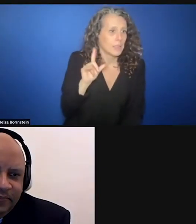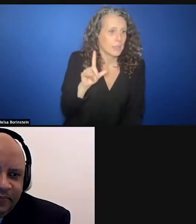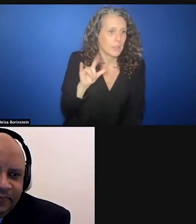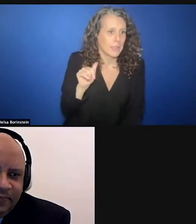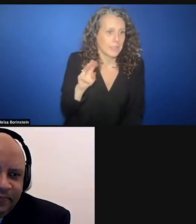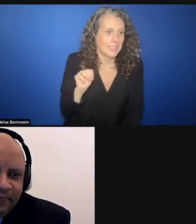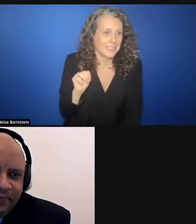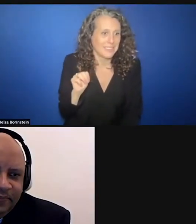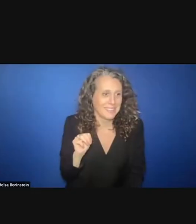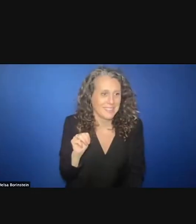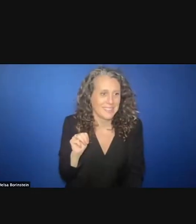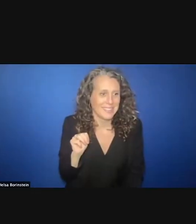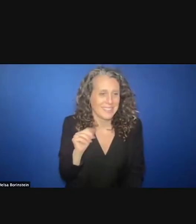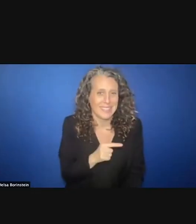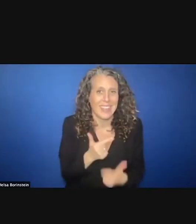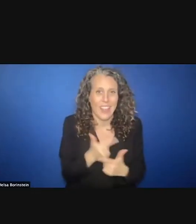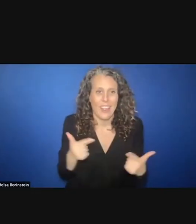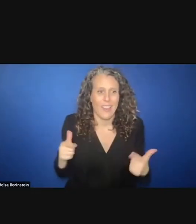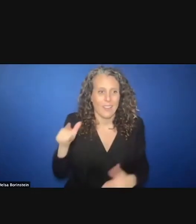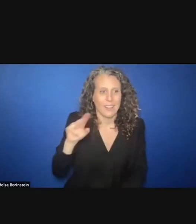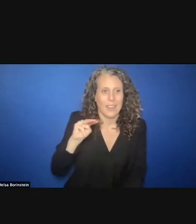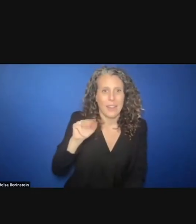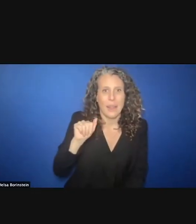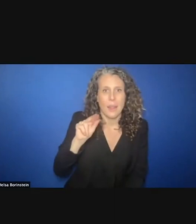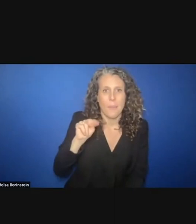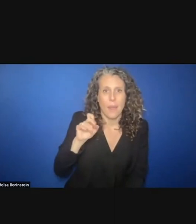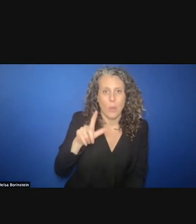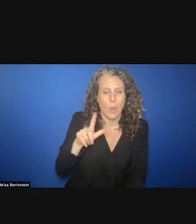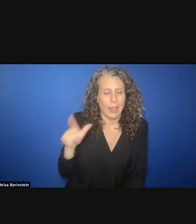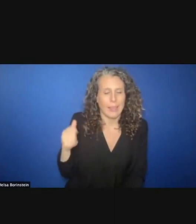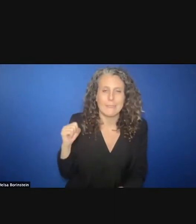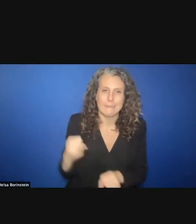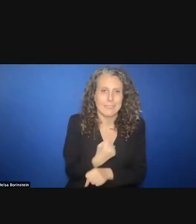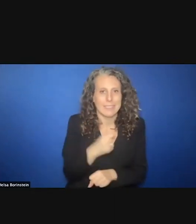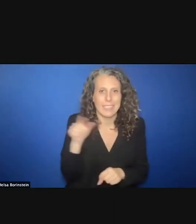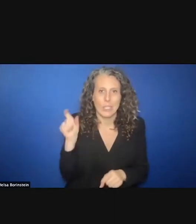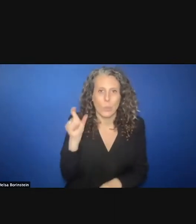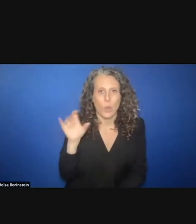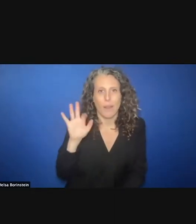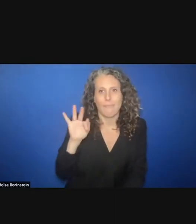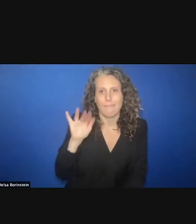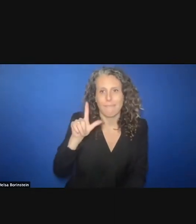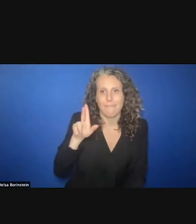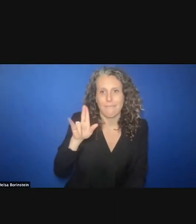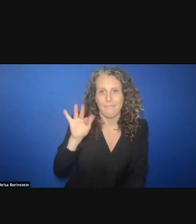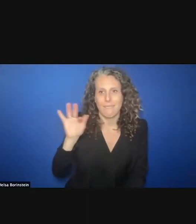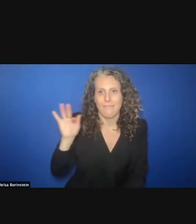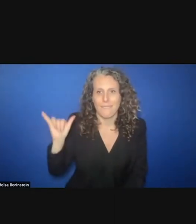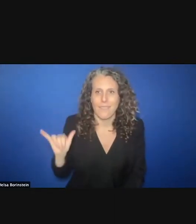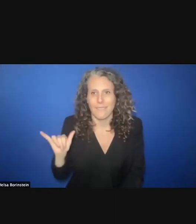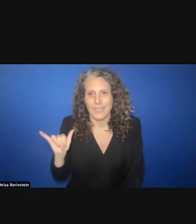I think Manuel will probably regret having used the word "fluffy" but it was meant in the best